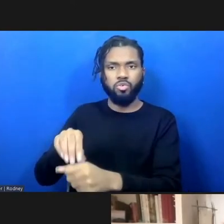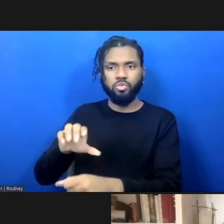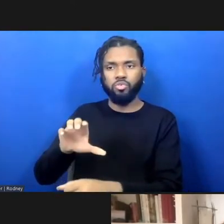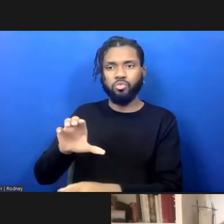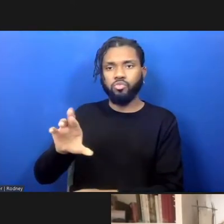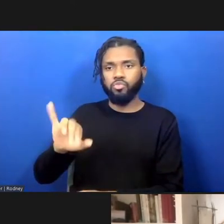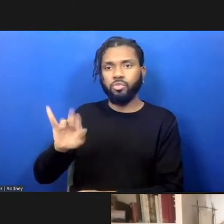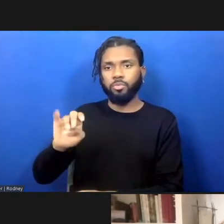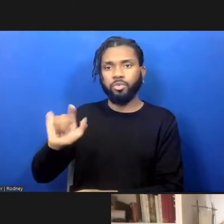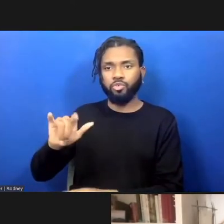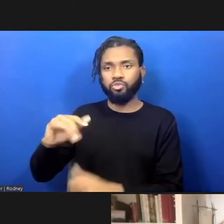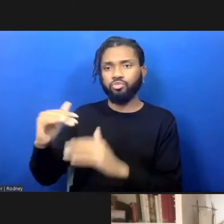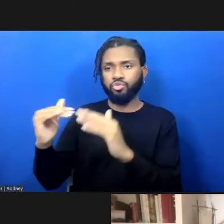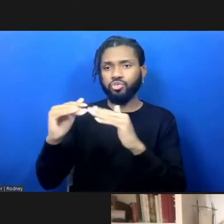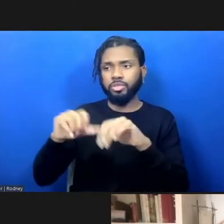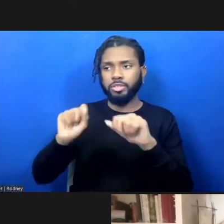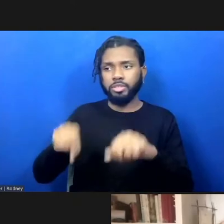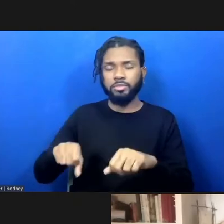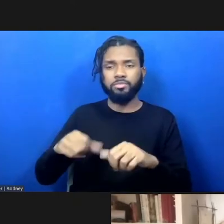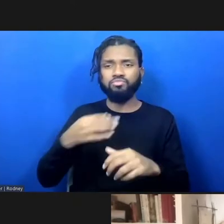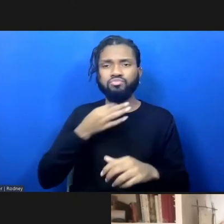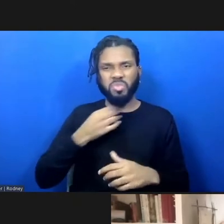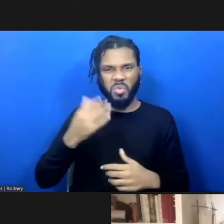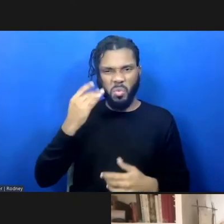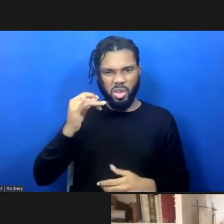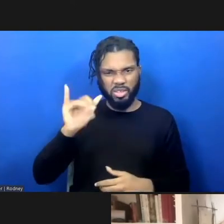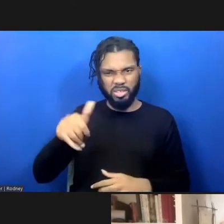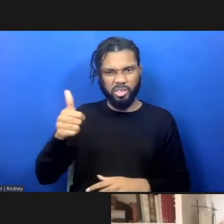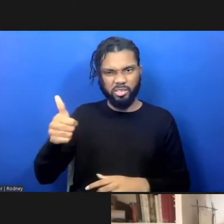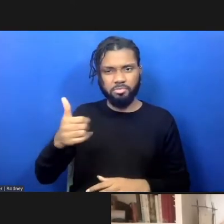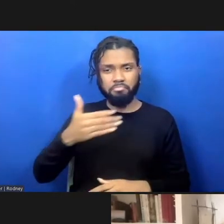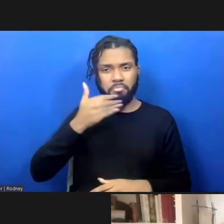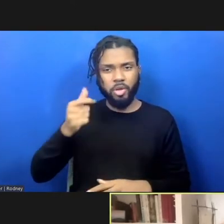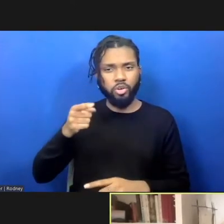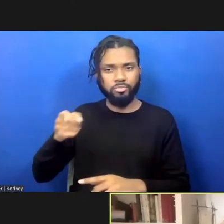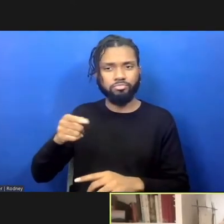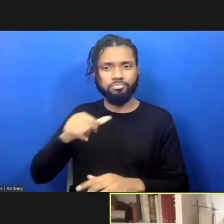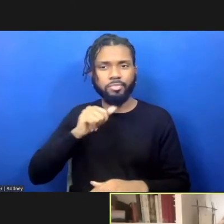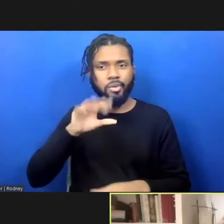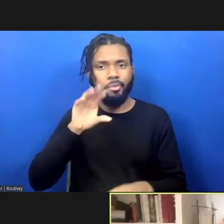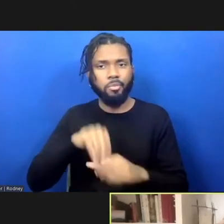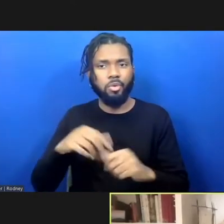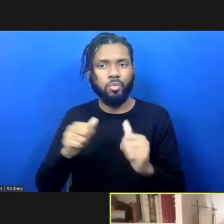Why is it that it's better that it's not part of the system and what does it mean